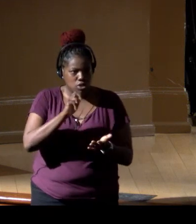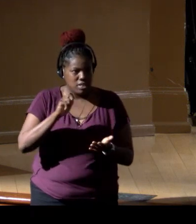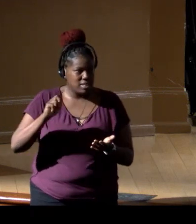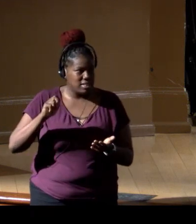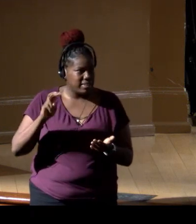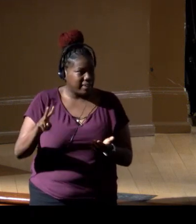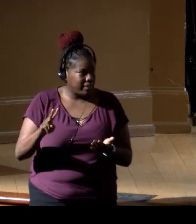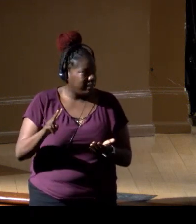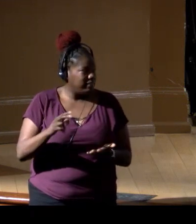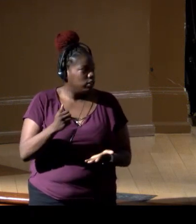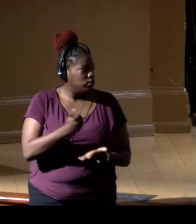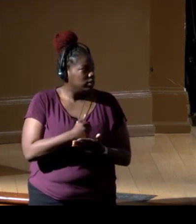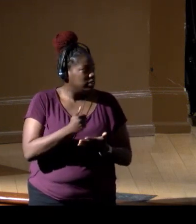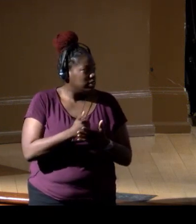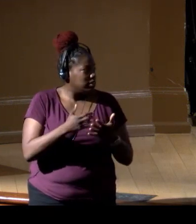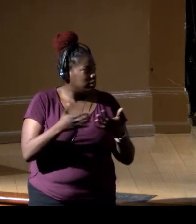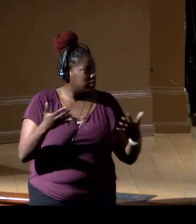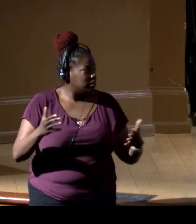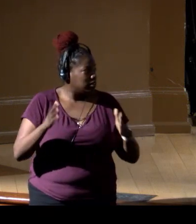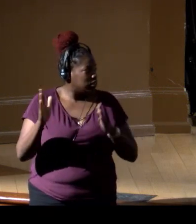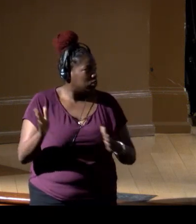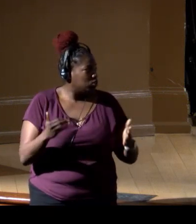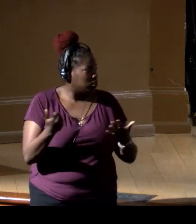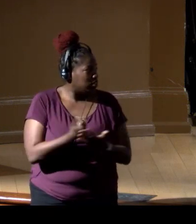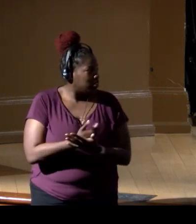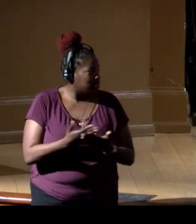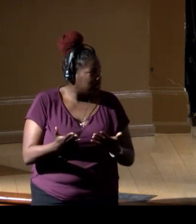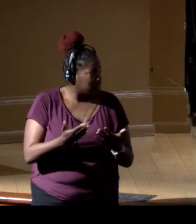who's helped so much for organizing everything. I'd like to say thanks.